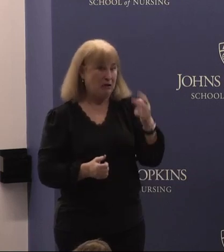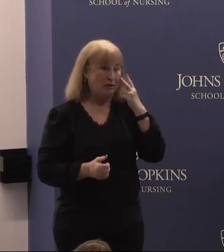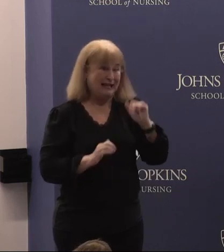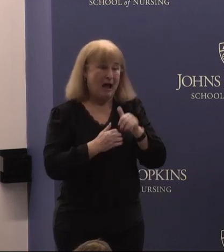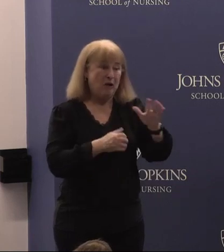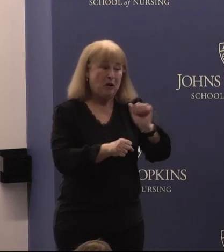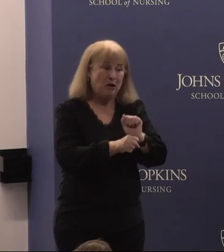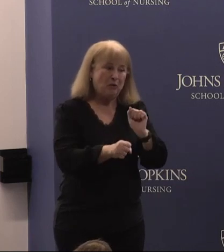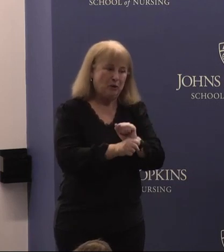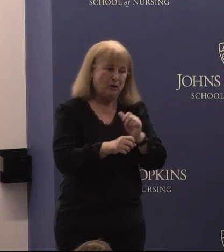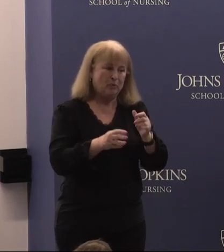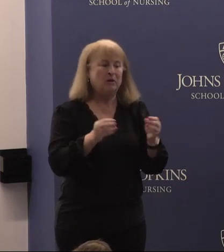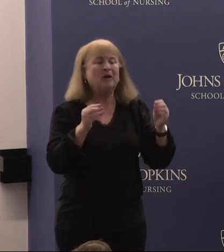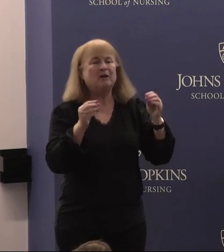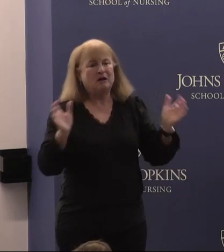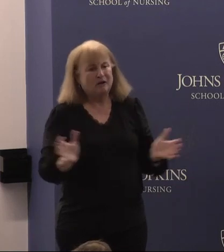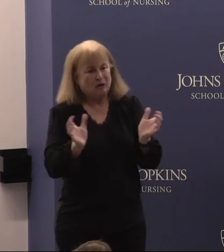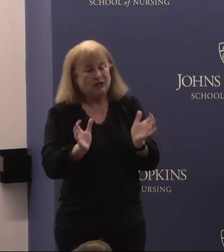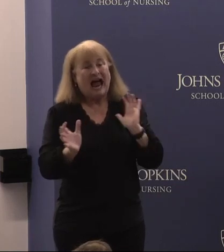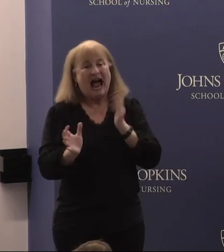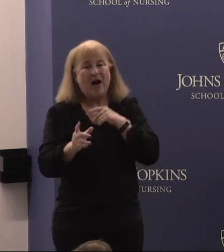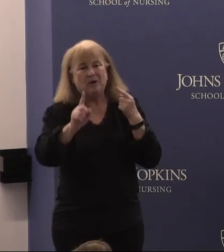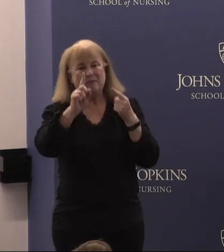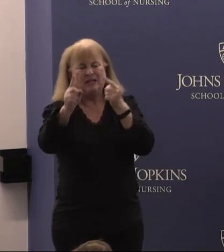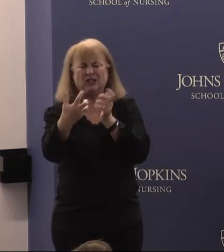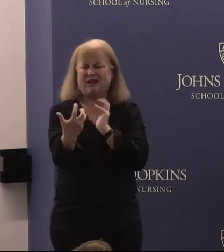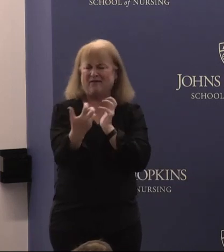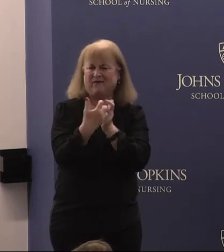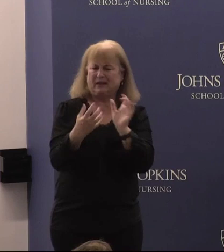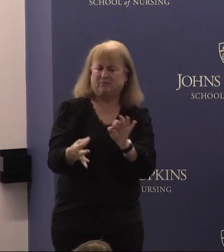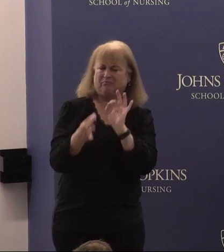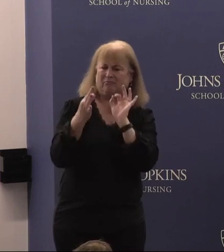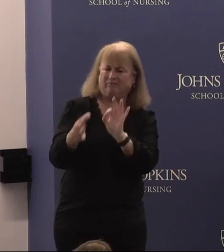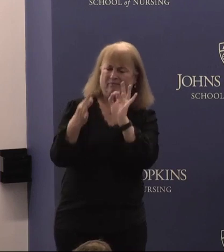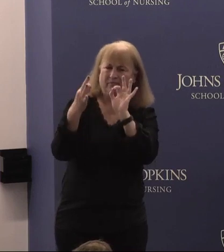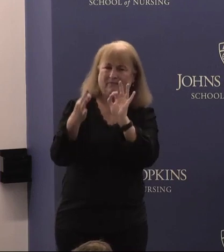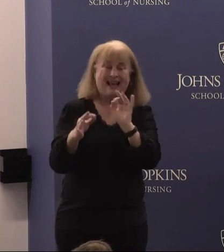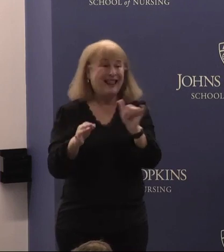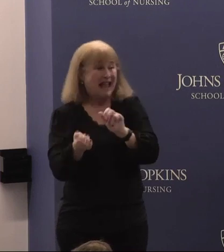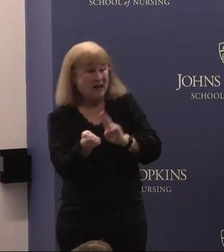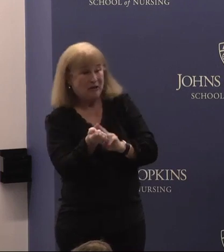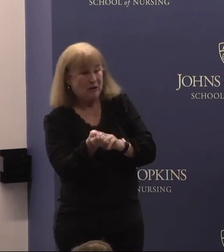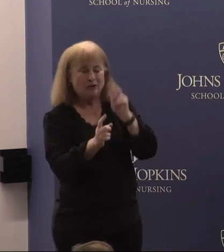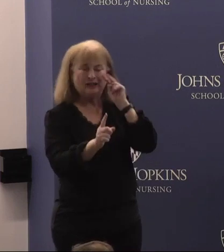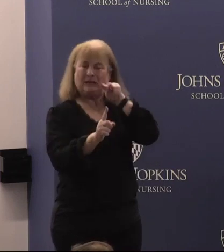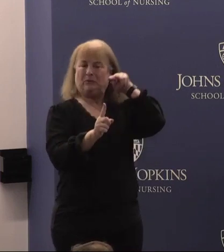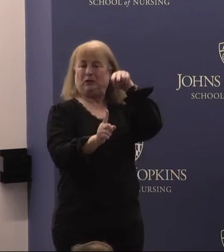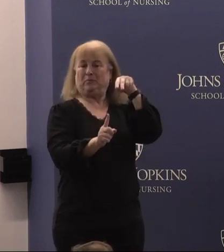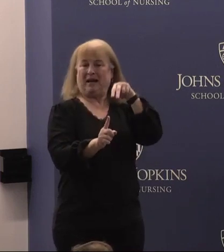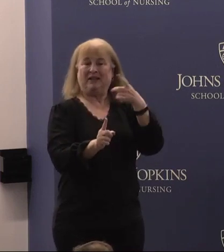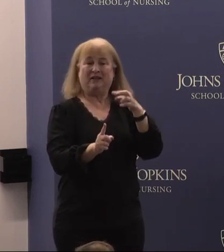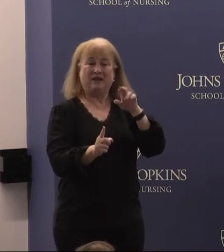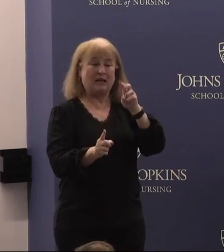would further our mission. It fits so well because like the nursing perspective, Dr. Swenor takes an